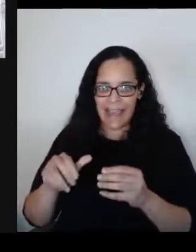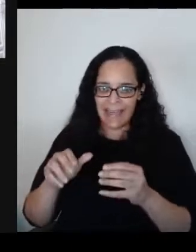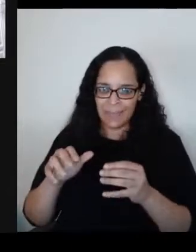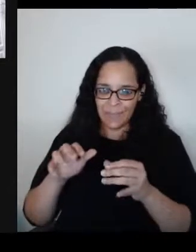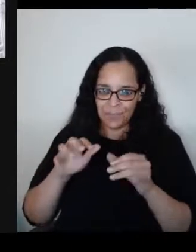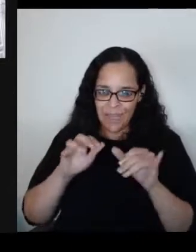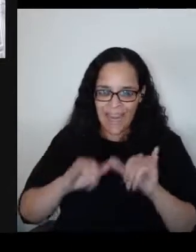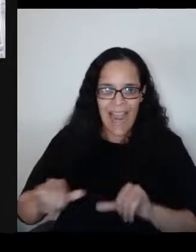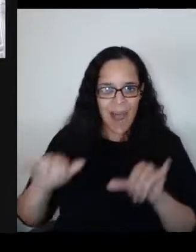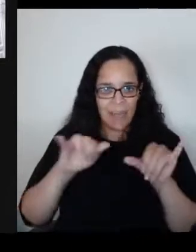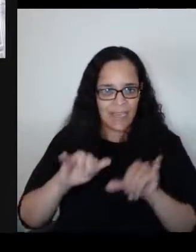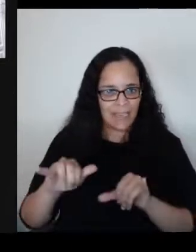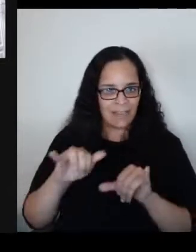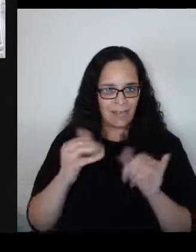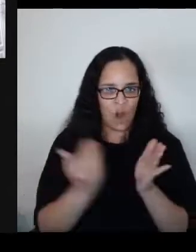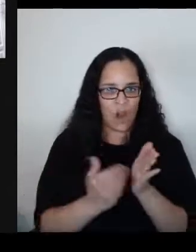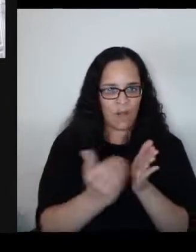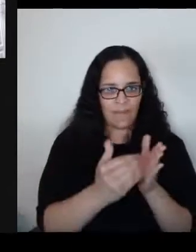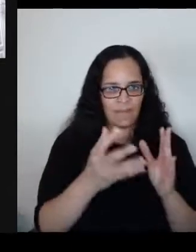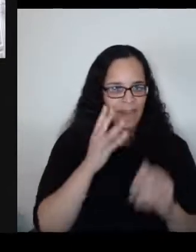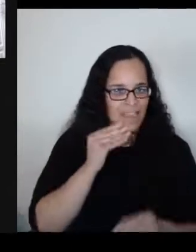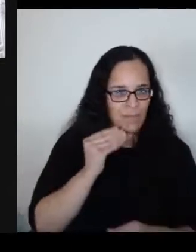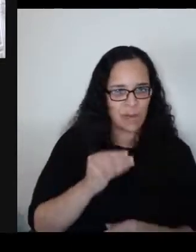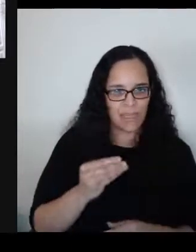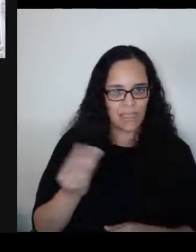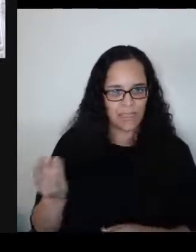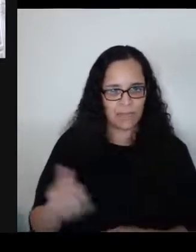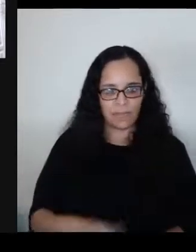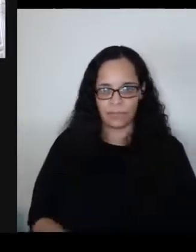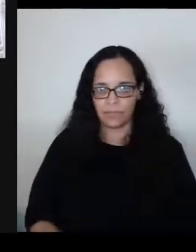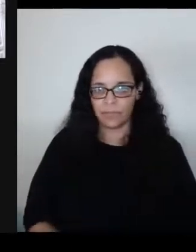Sonja, why don't you go first if you're willing and then Ilse, you can add.